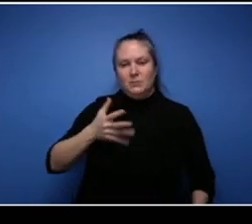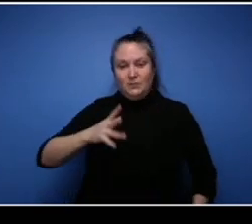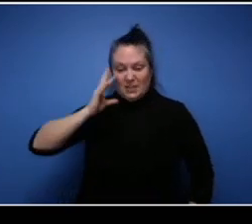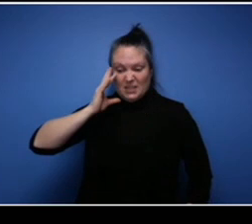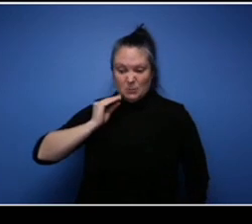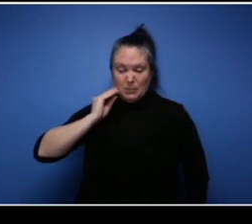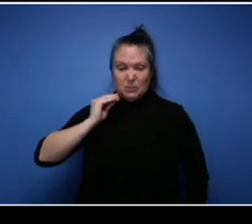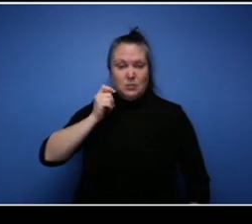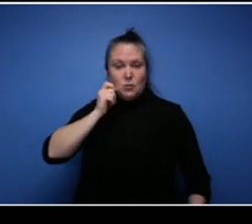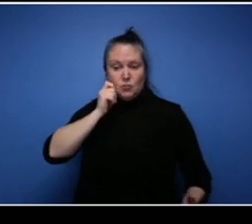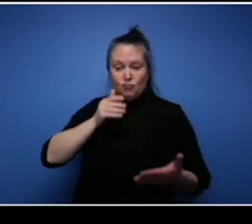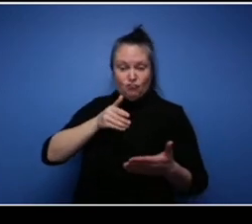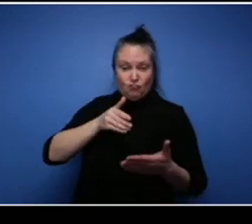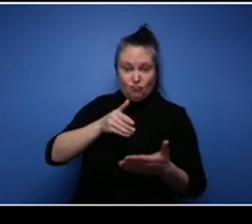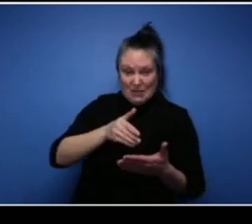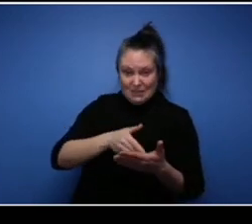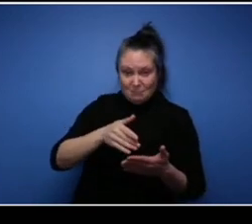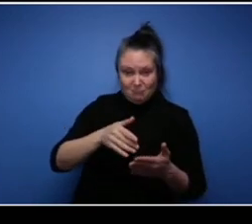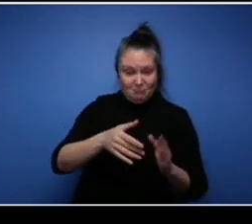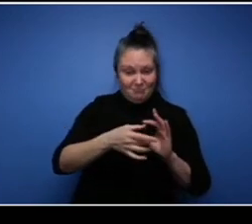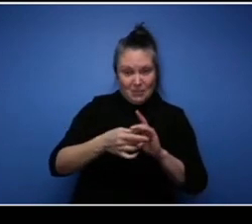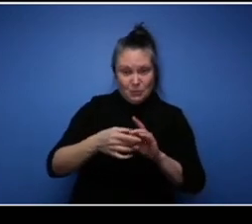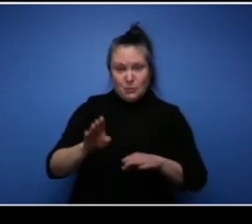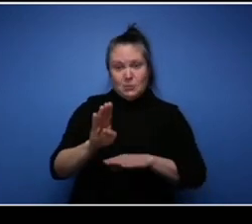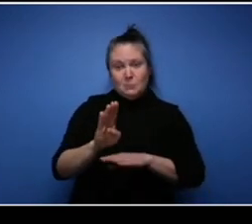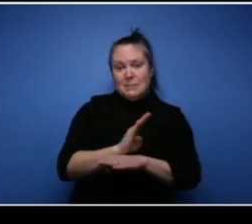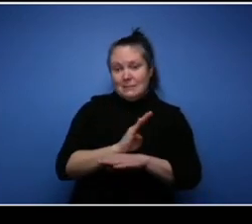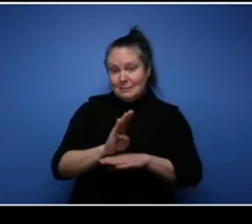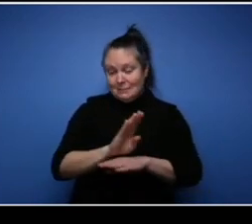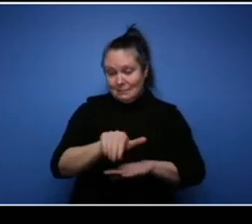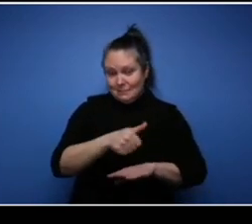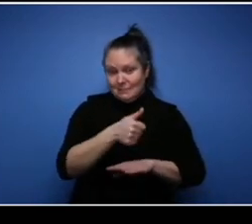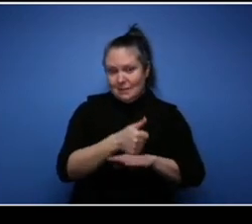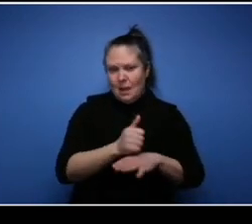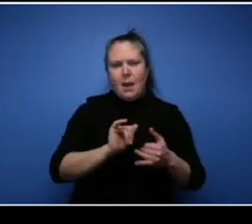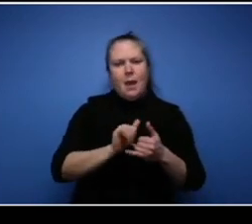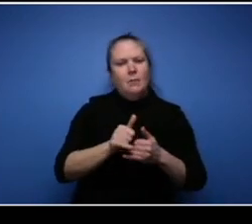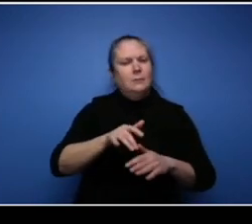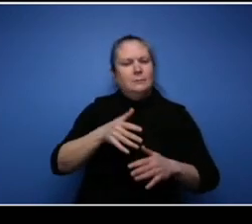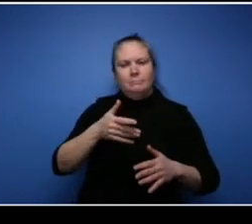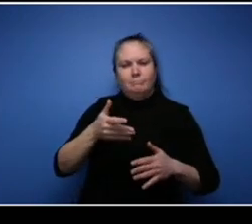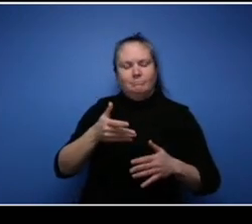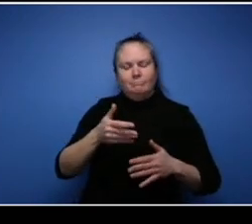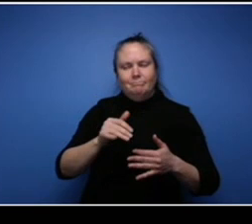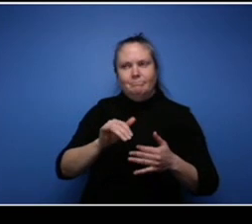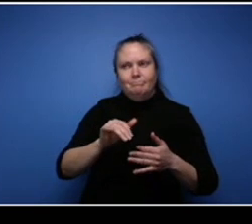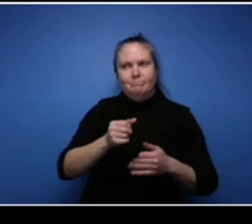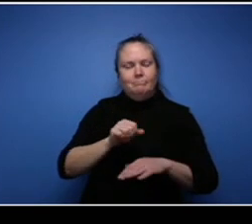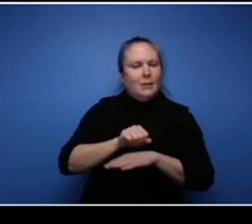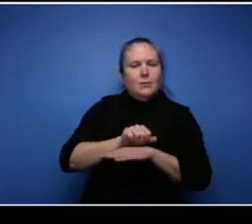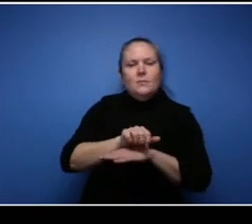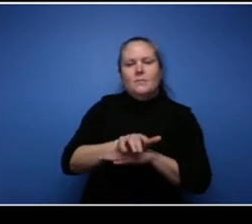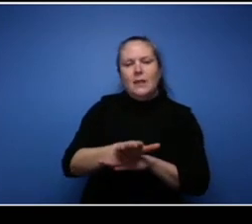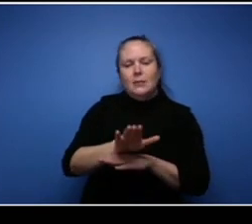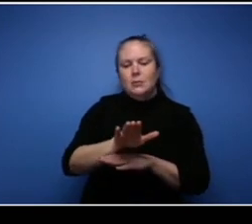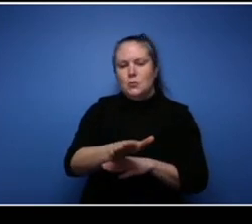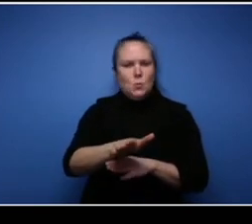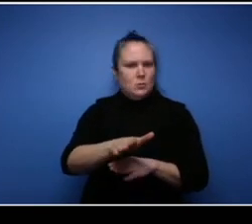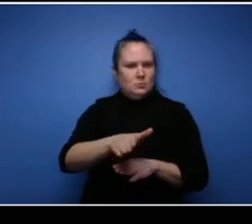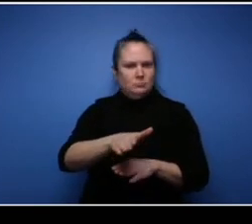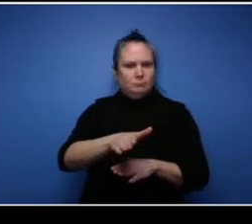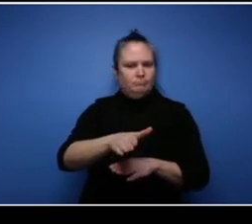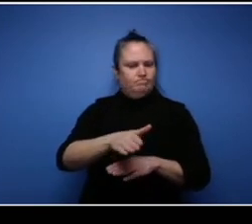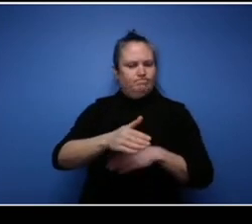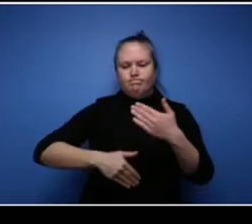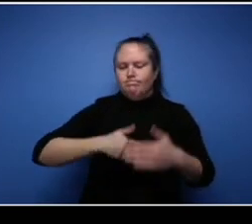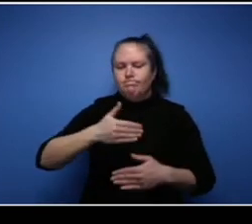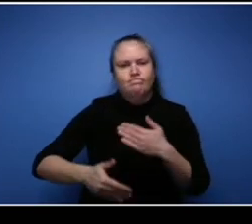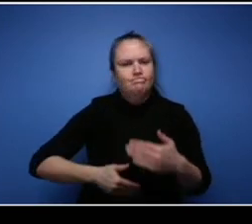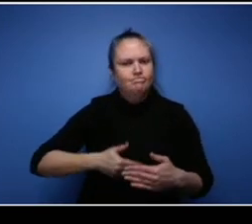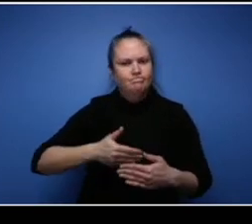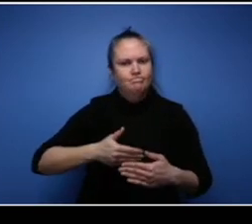as an entrepreneur and how did it affect how you pursued your career? Well yes, absolutely